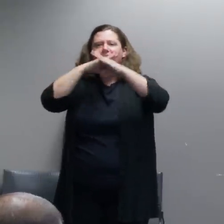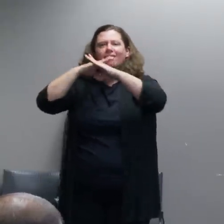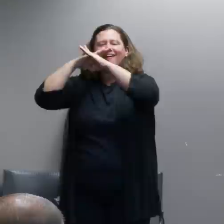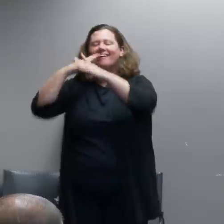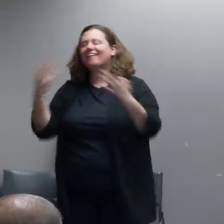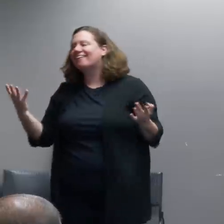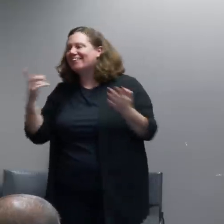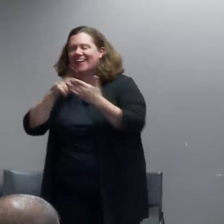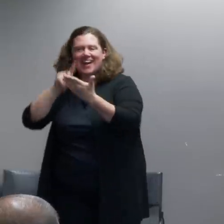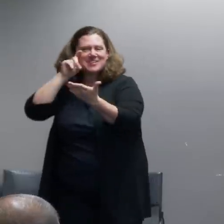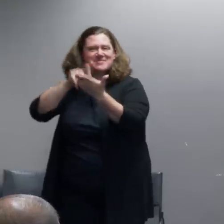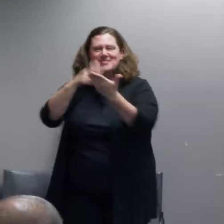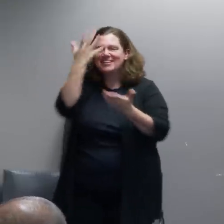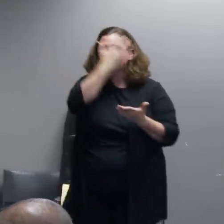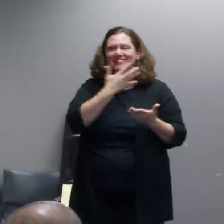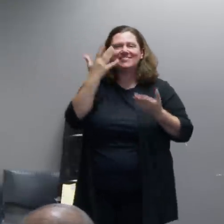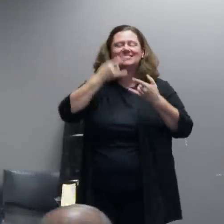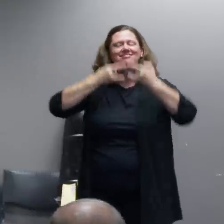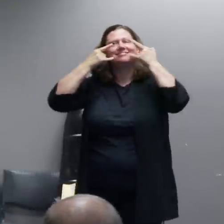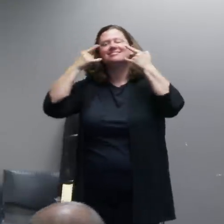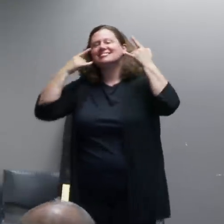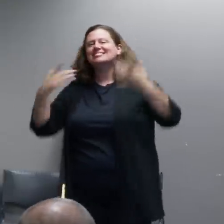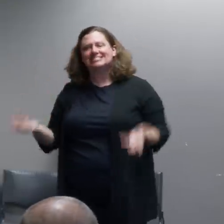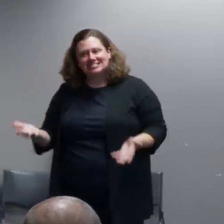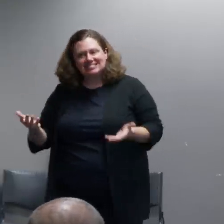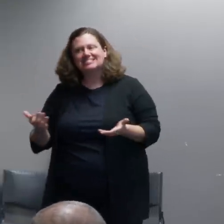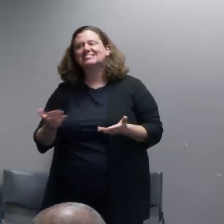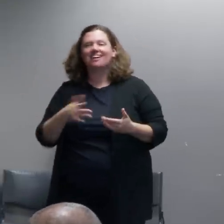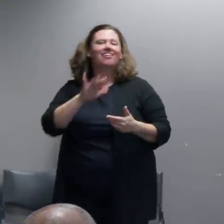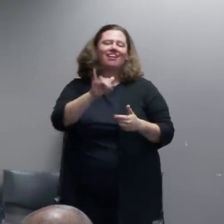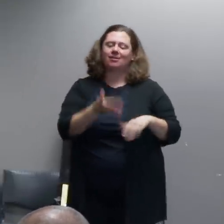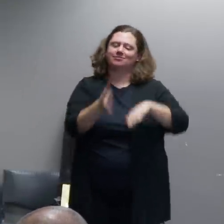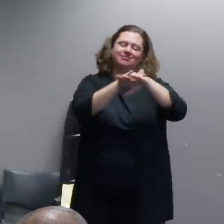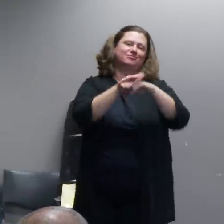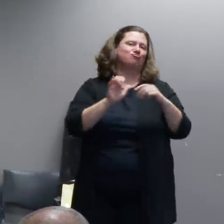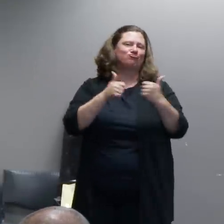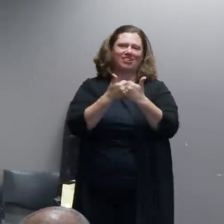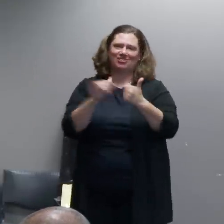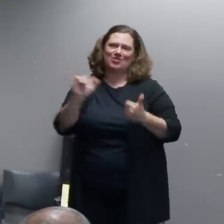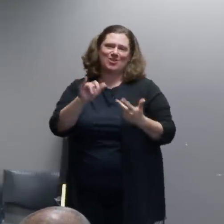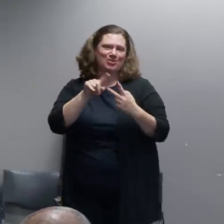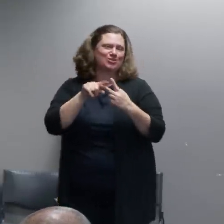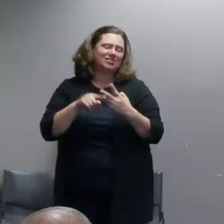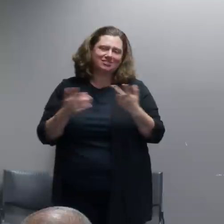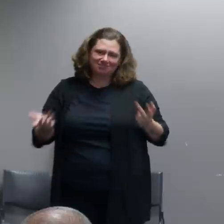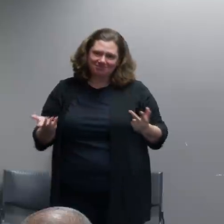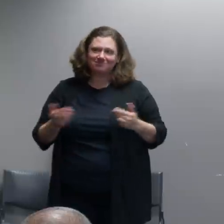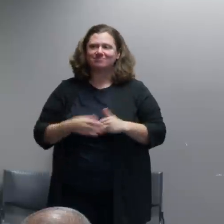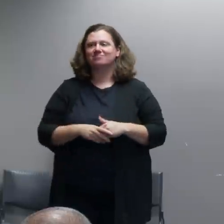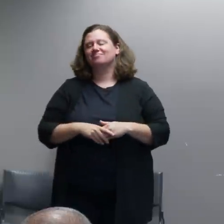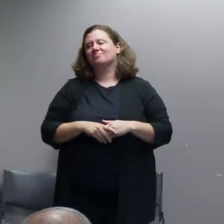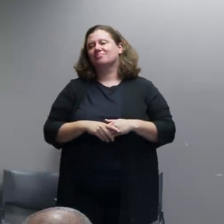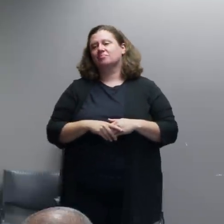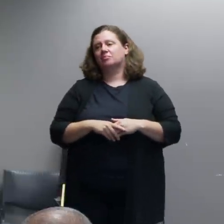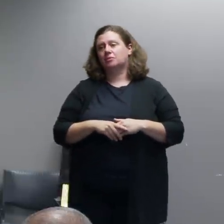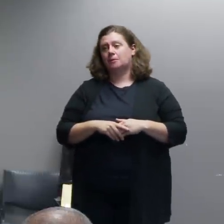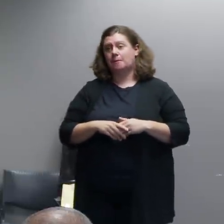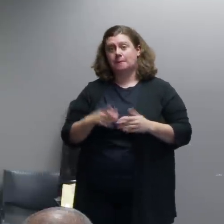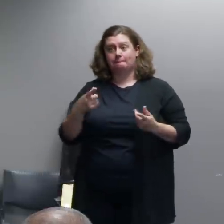crowds so that's pretty challenging. We do try to remove graffiti immediately whenever possible because just leaving it there